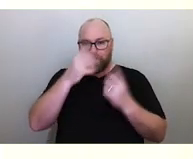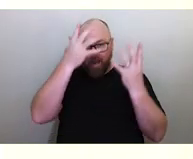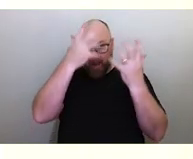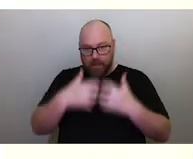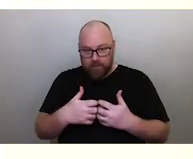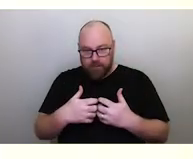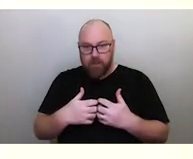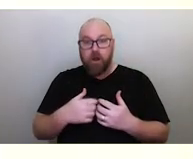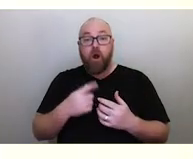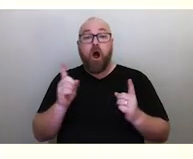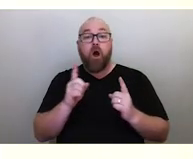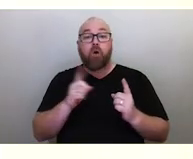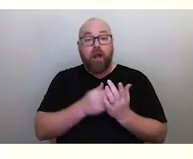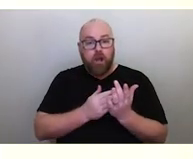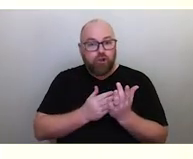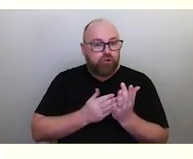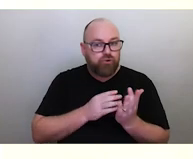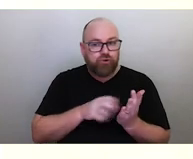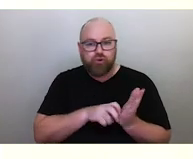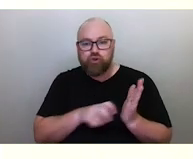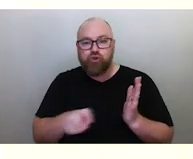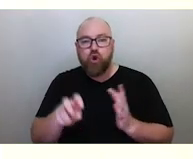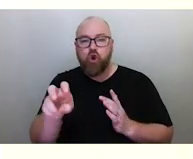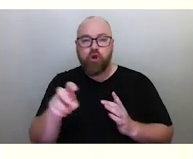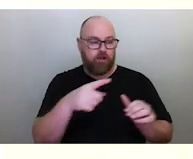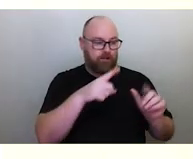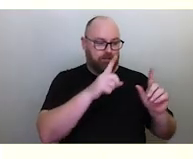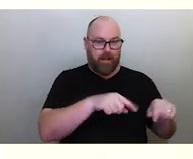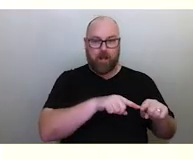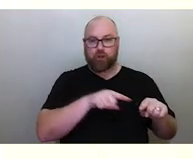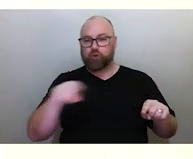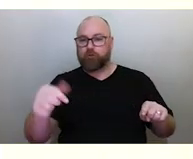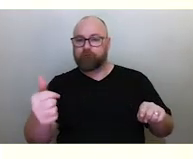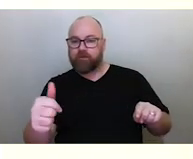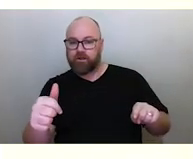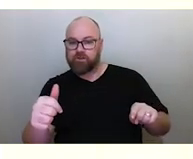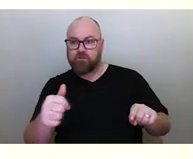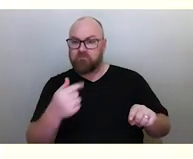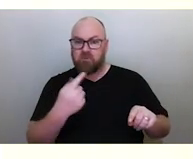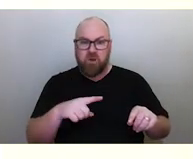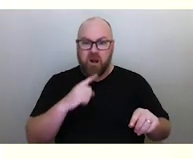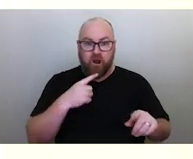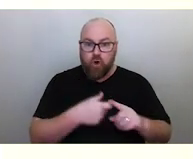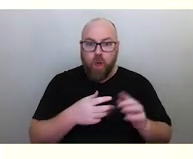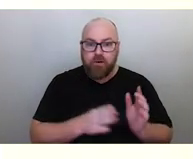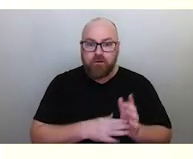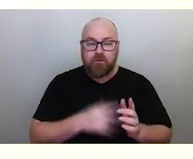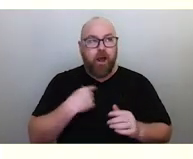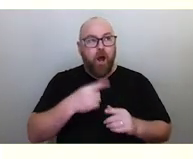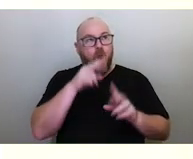a journey from point A to point B, which can be hundreds of kilometres, knowing where to go along the landscape,